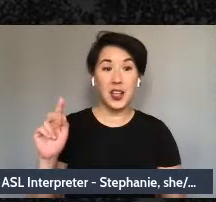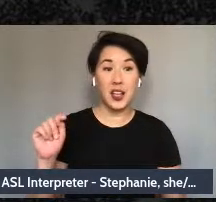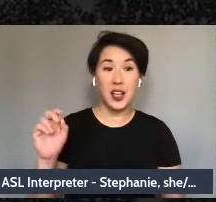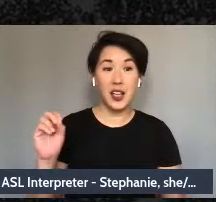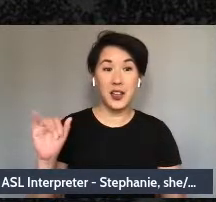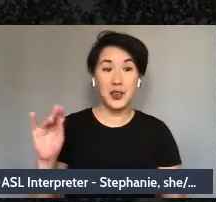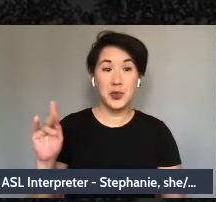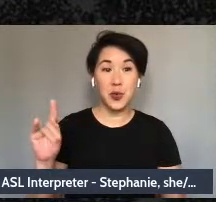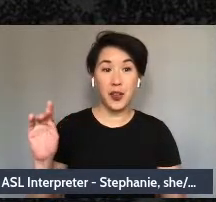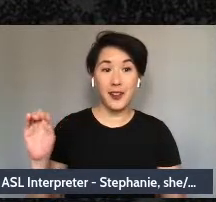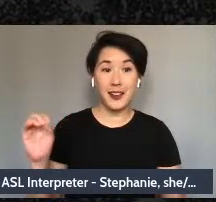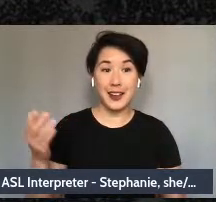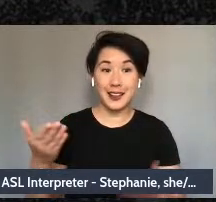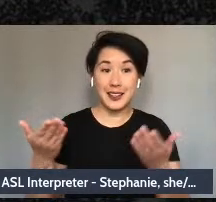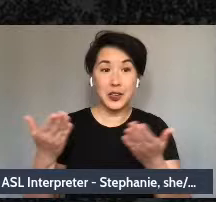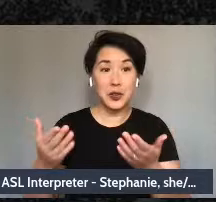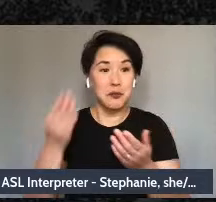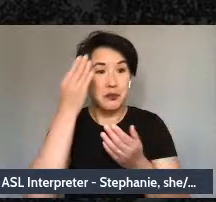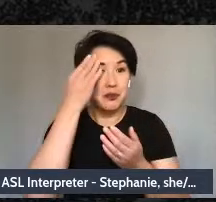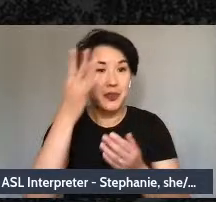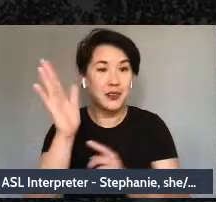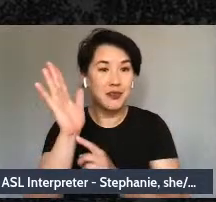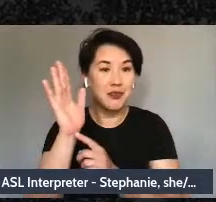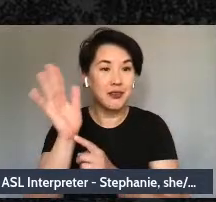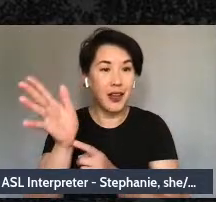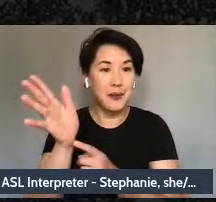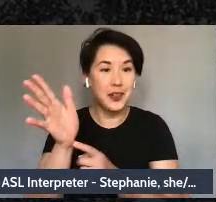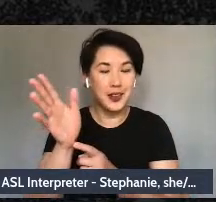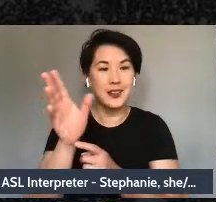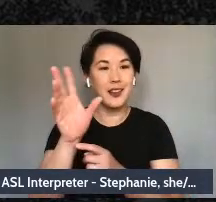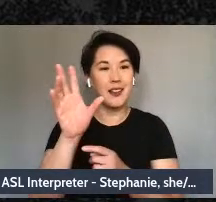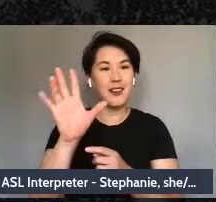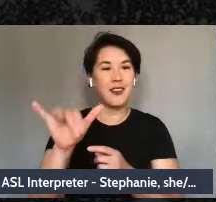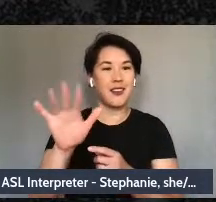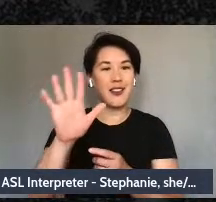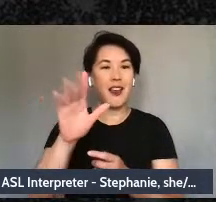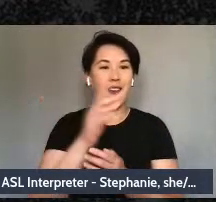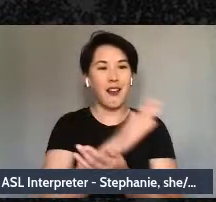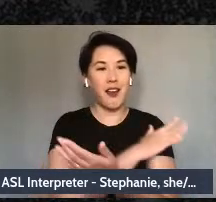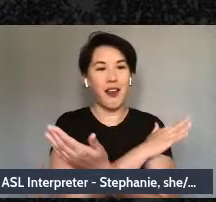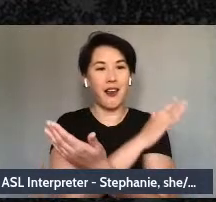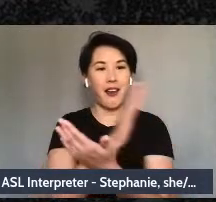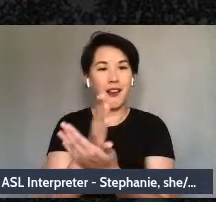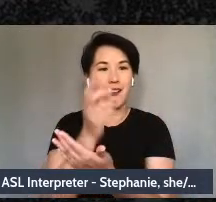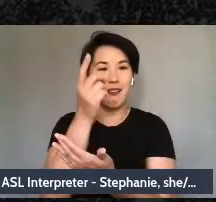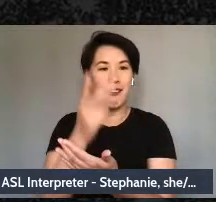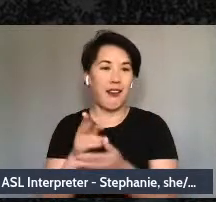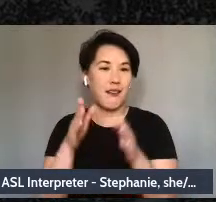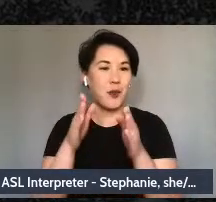that is five minute, and our halfway point for the writing exercise. We will have